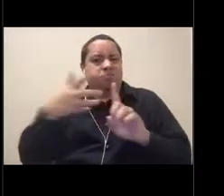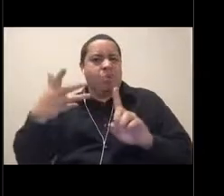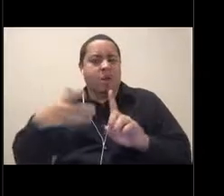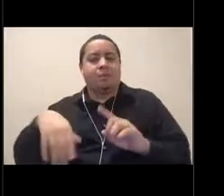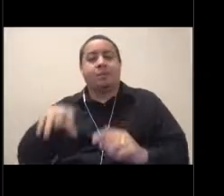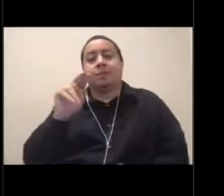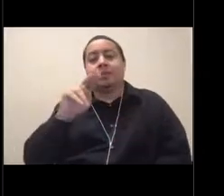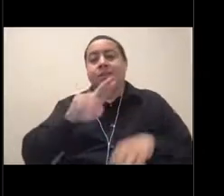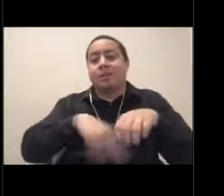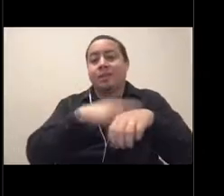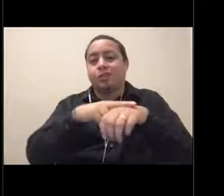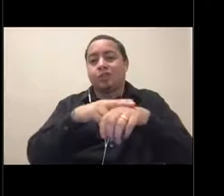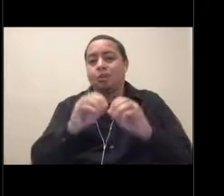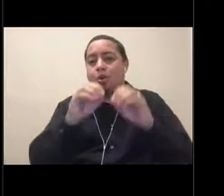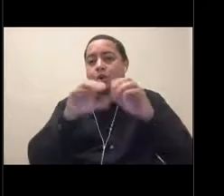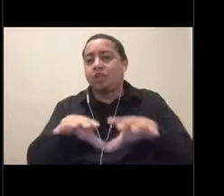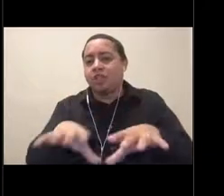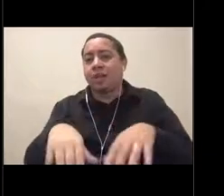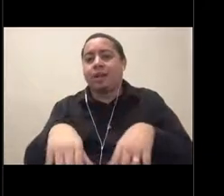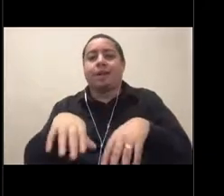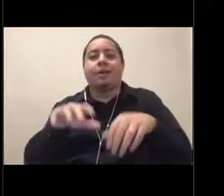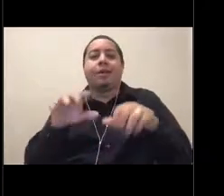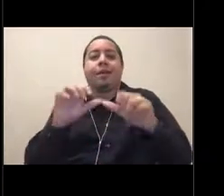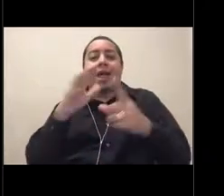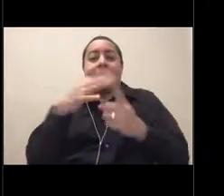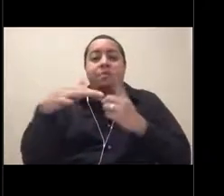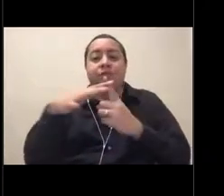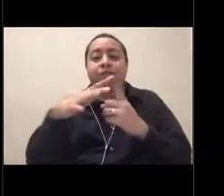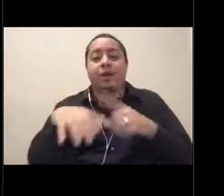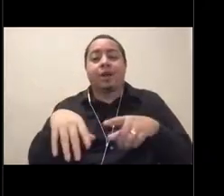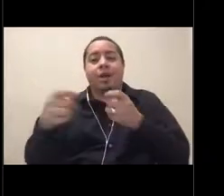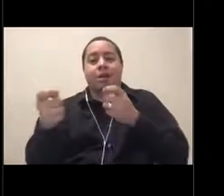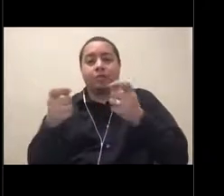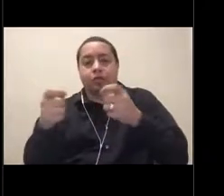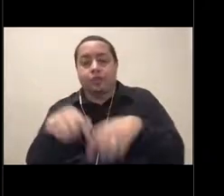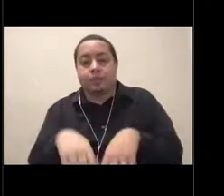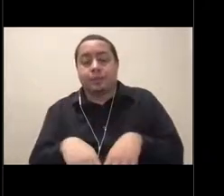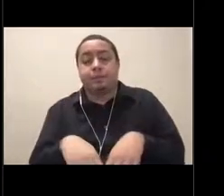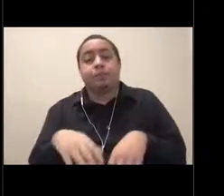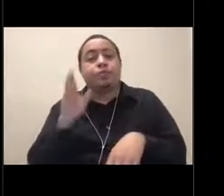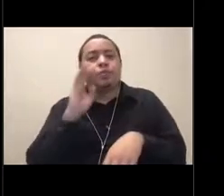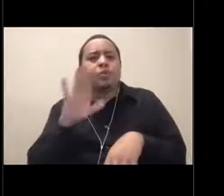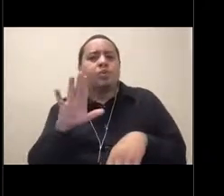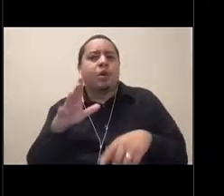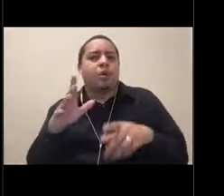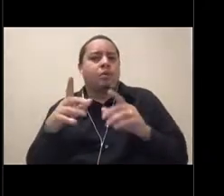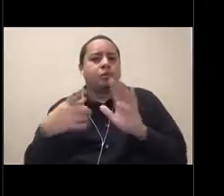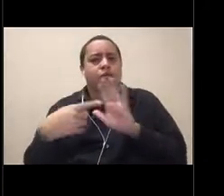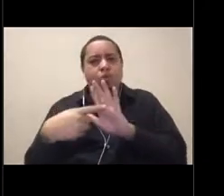During the month of March, the NOAA Heritage Program is helping us take you behind the scenes at six different NOAA facilities